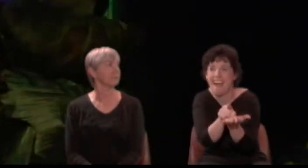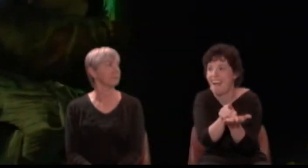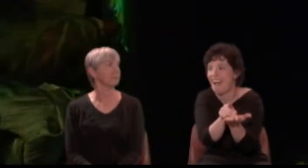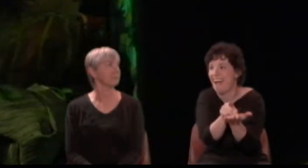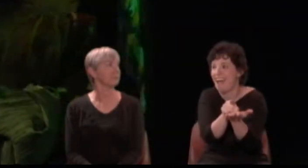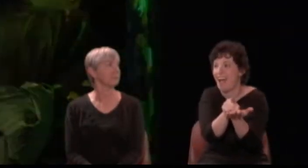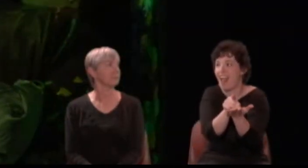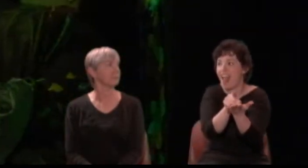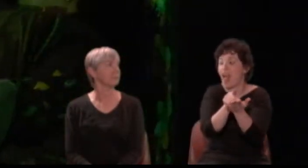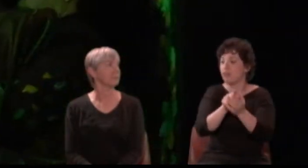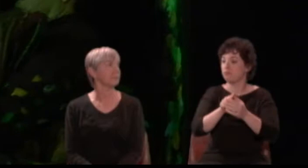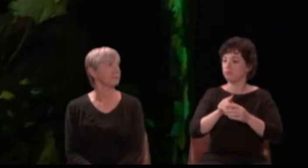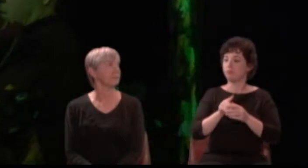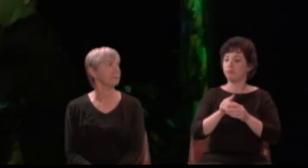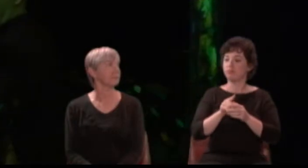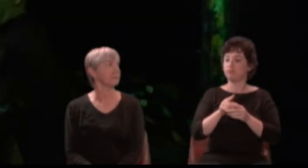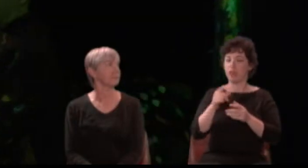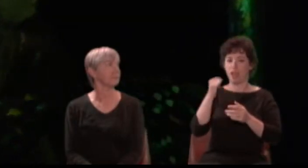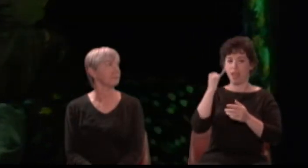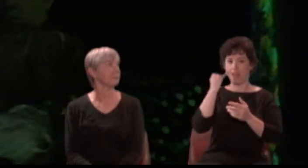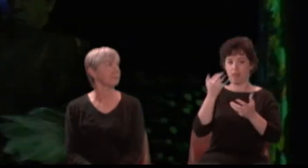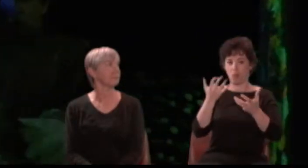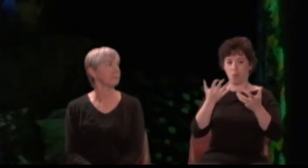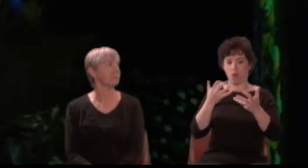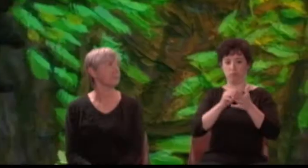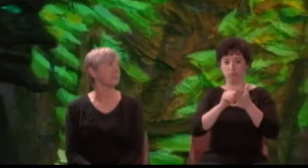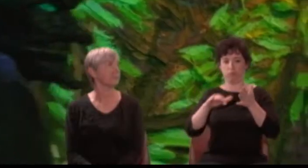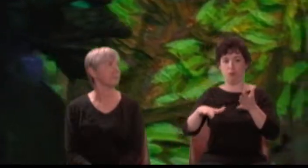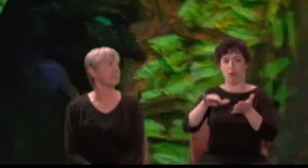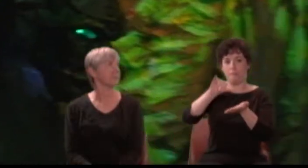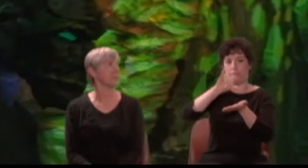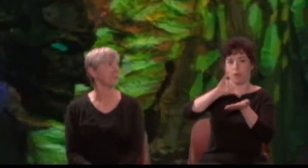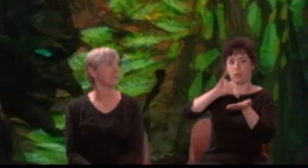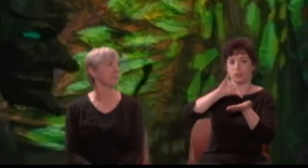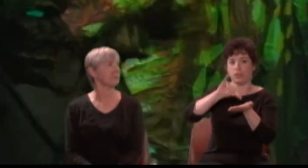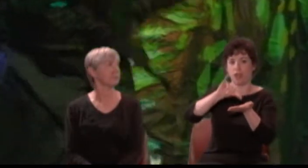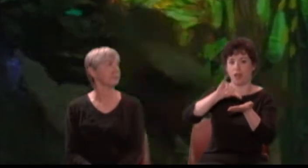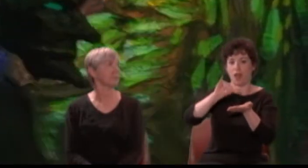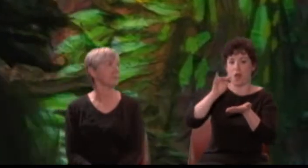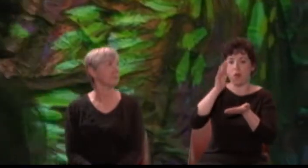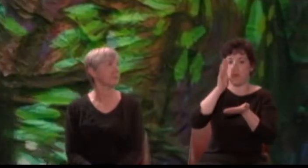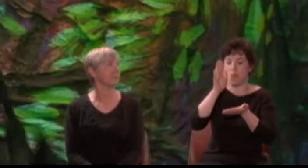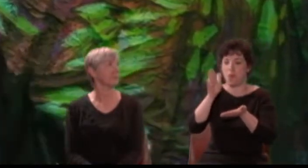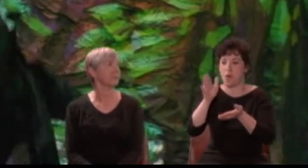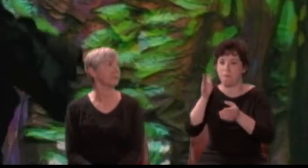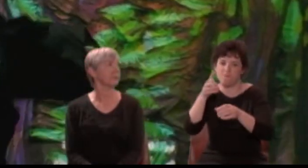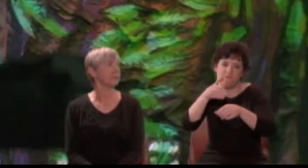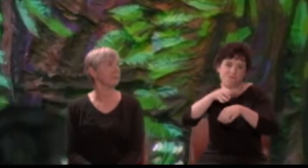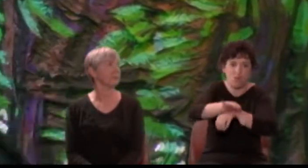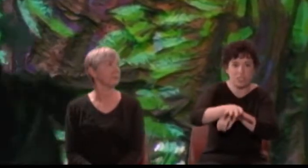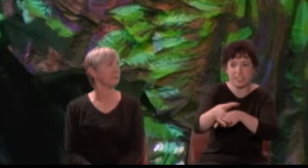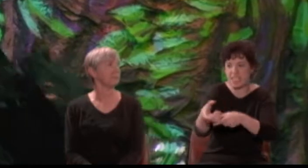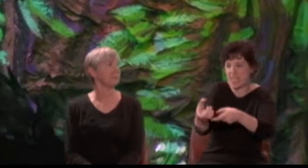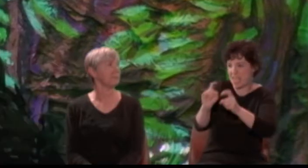And before I take this charm from off her sight I'll make her render up the child to me.